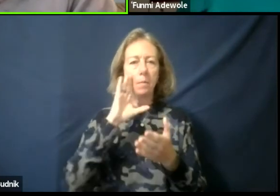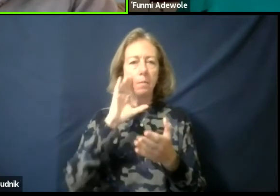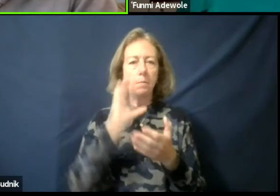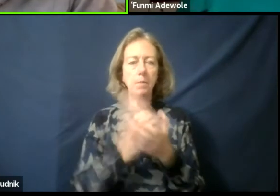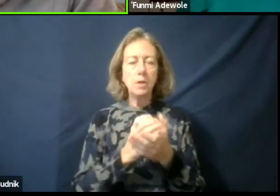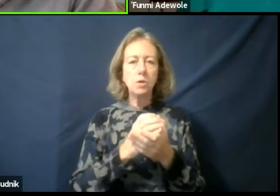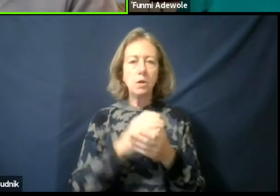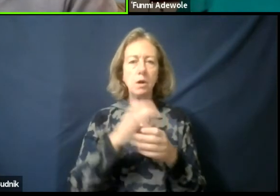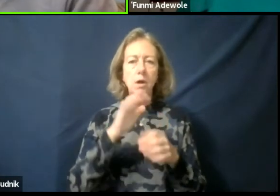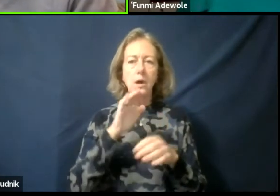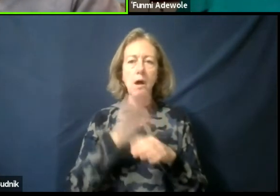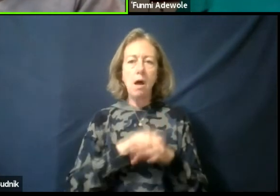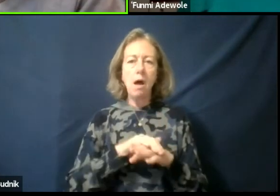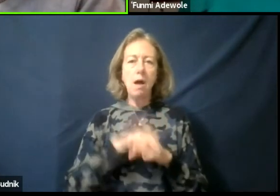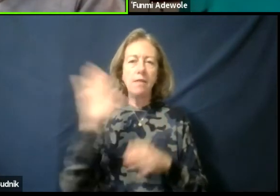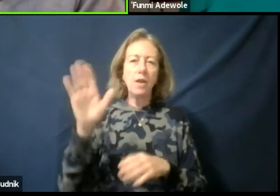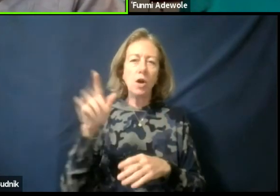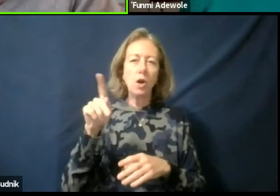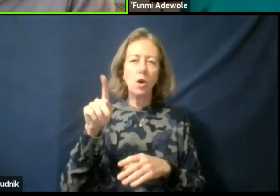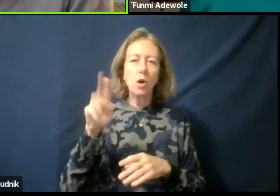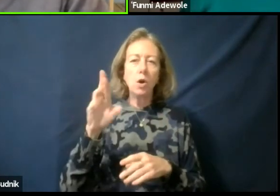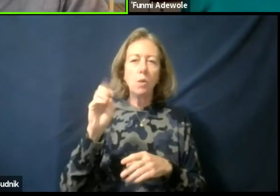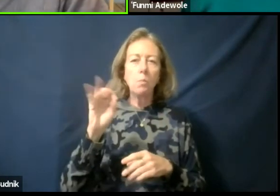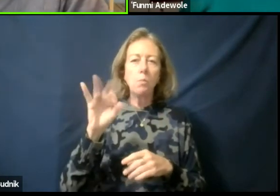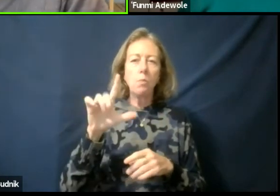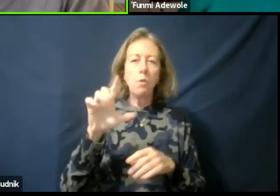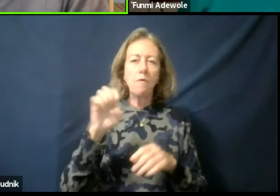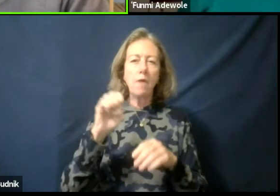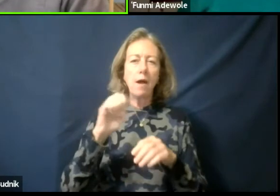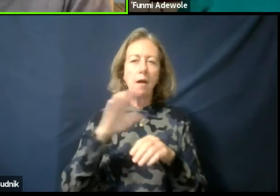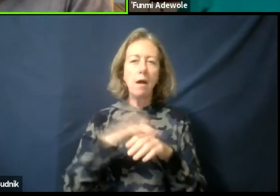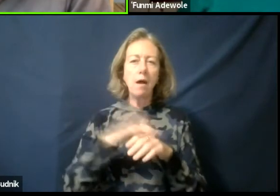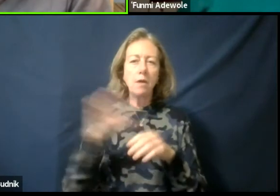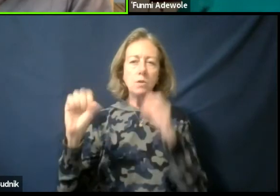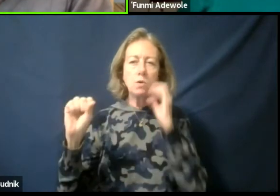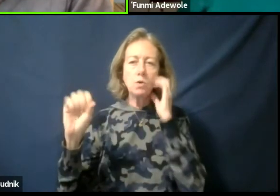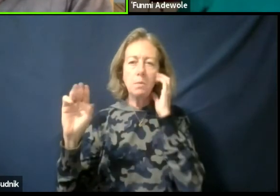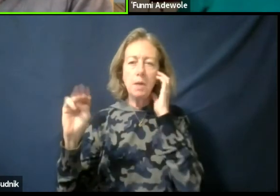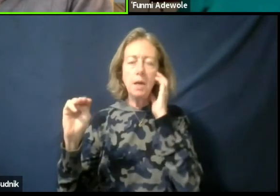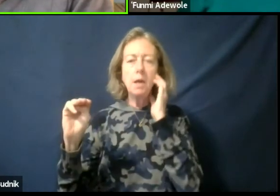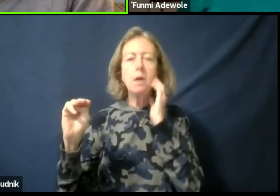on their profile on social media. I think a couple of years ago, also